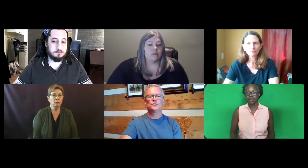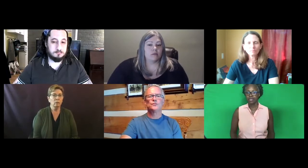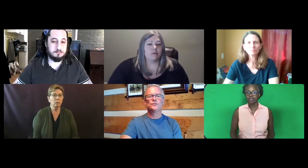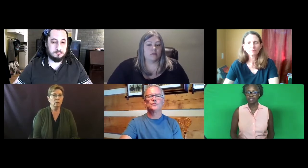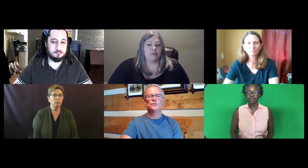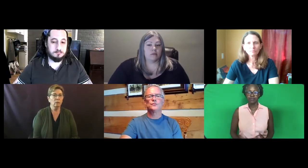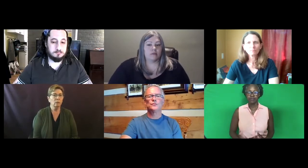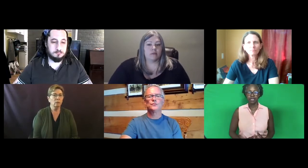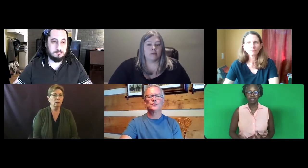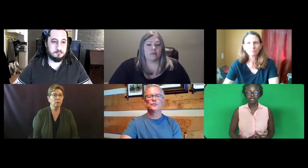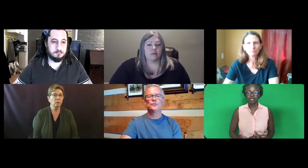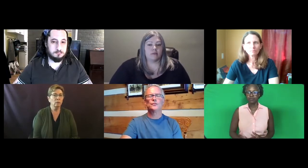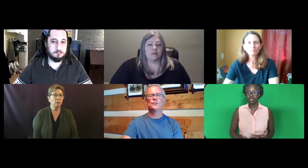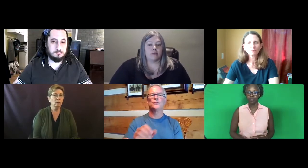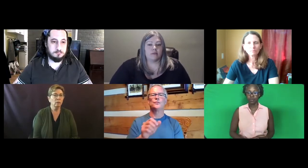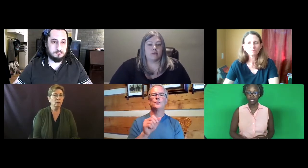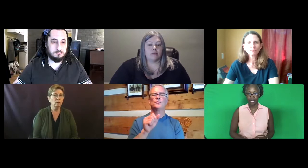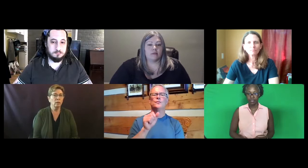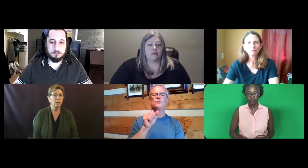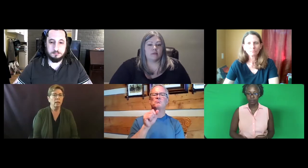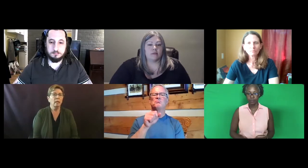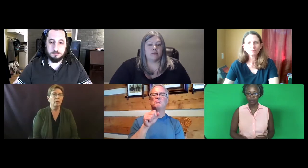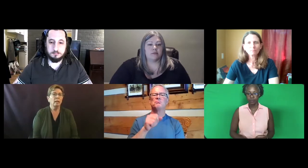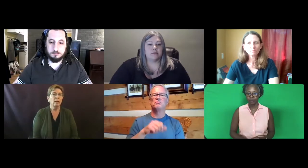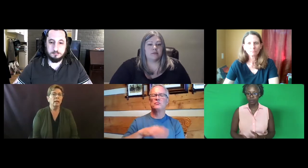Let's leave some time at the end for Q&A too.